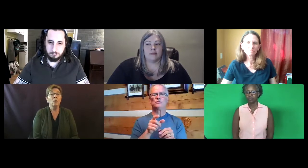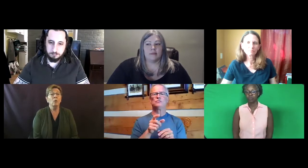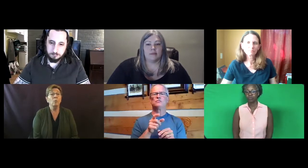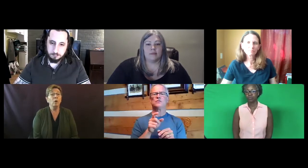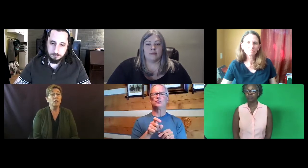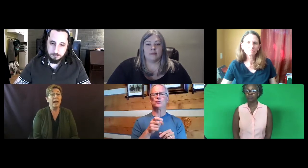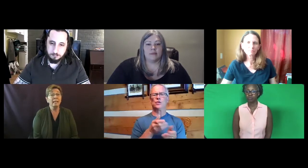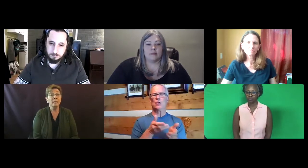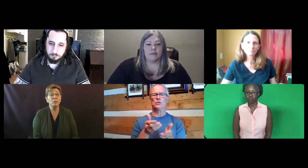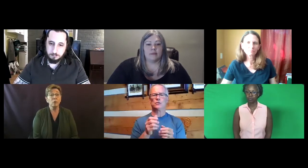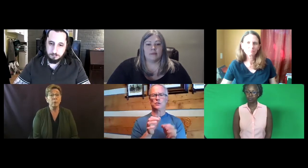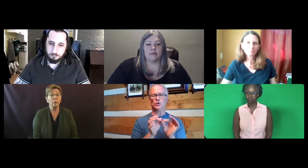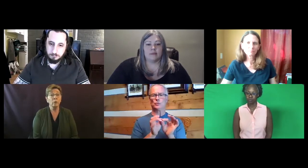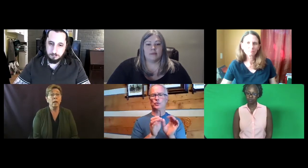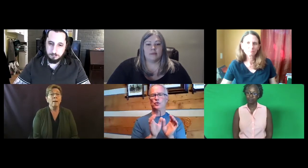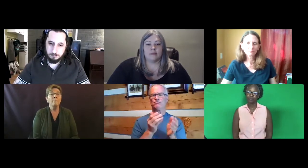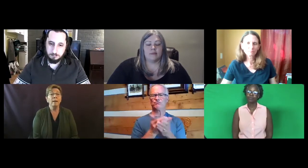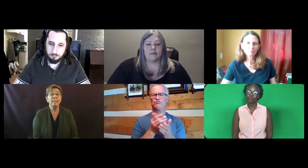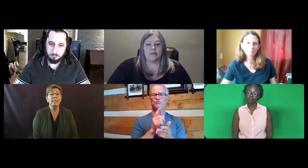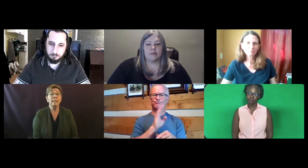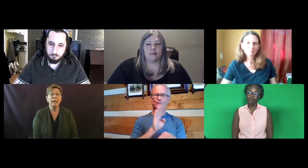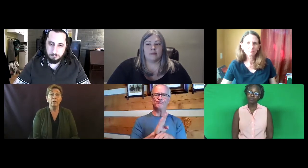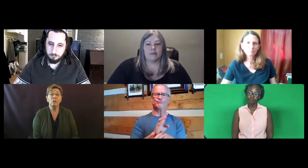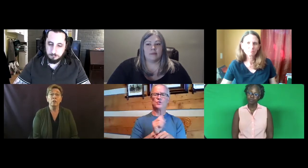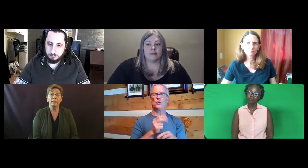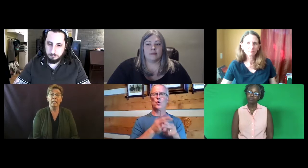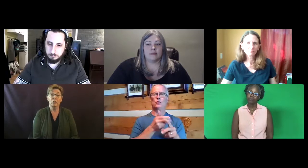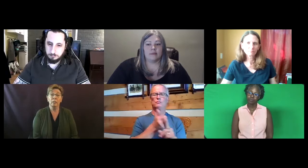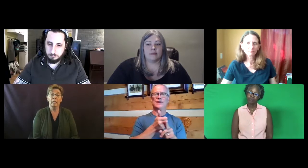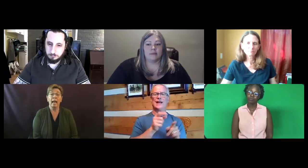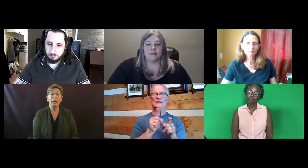who works as an interpreter must carry certification.